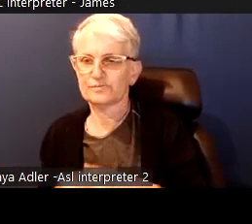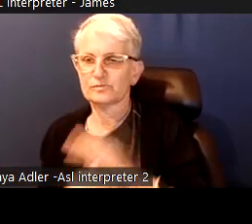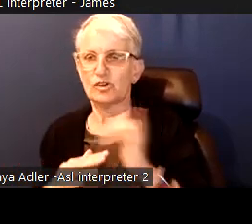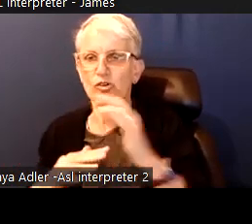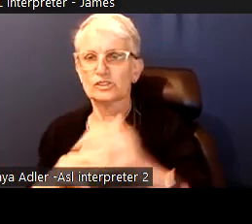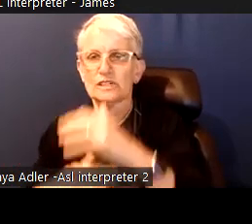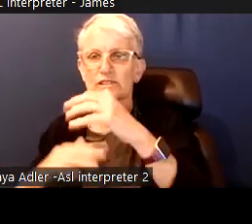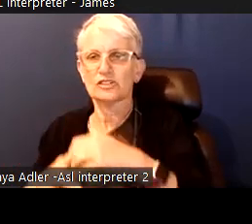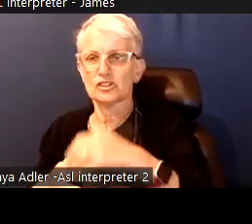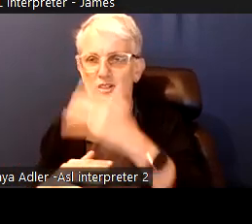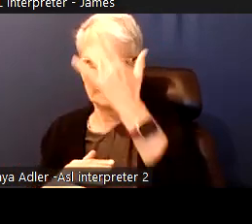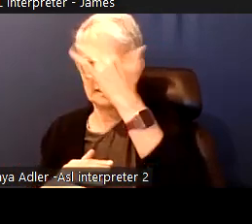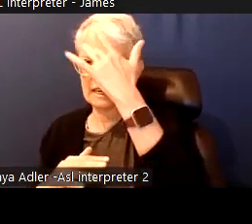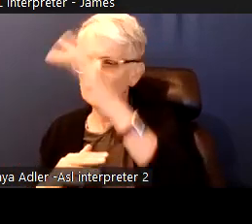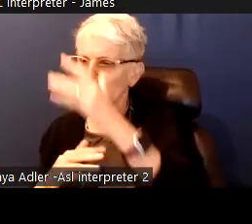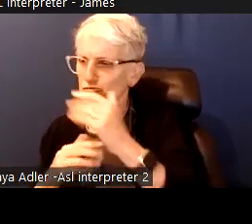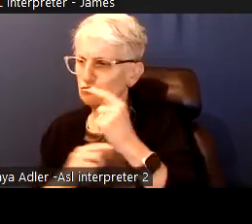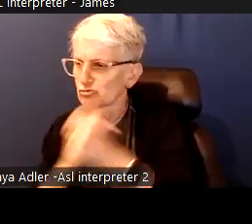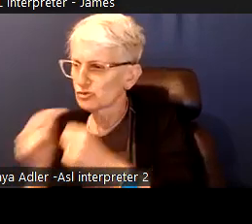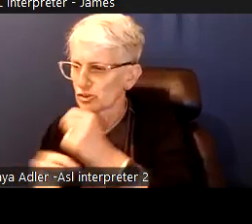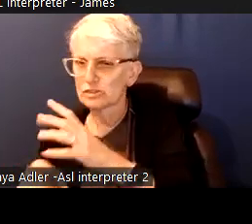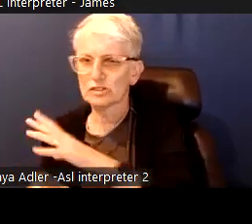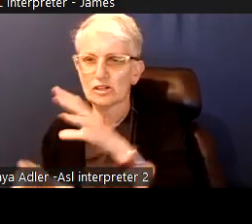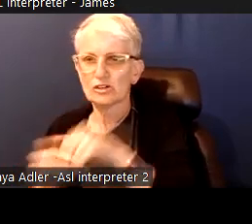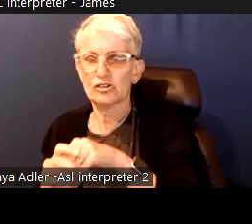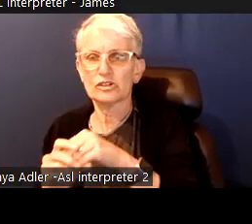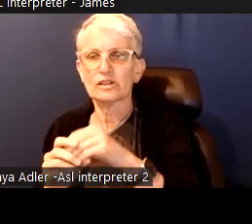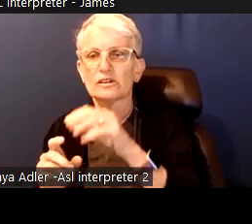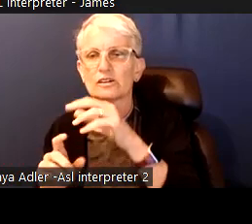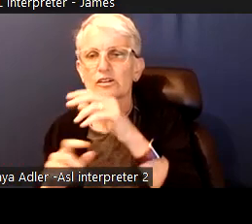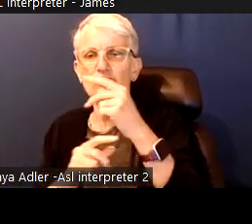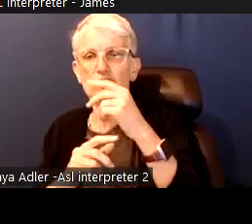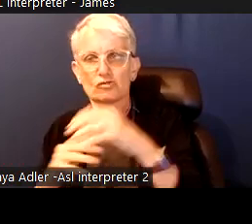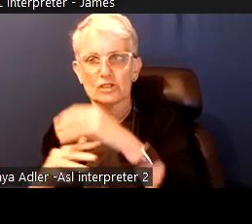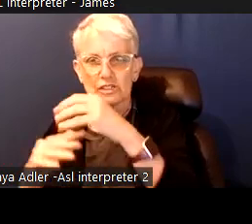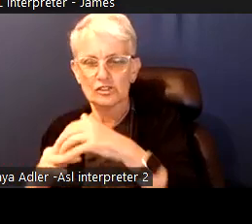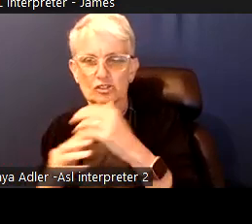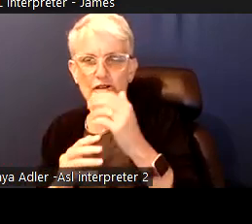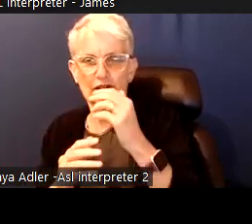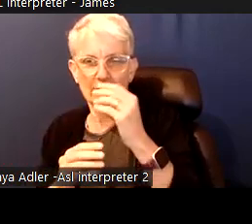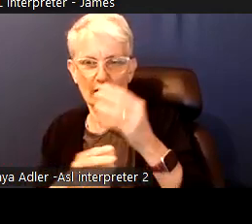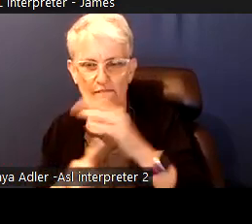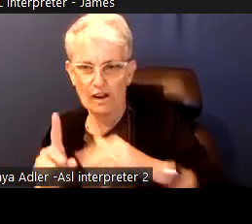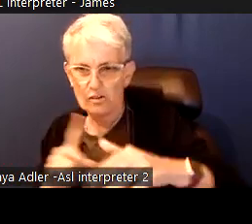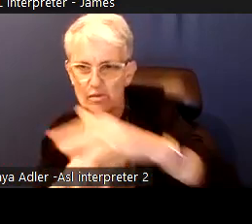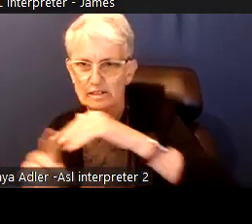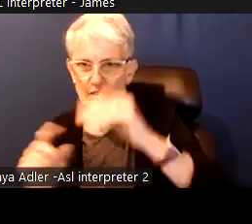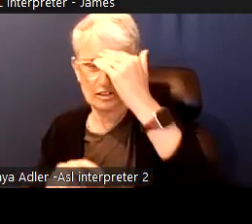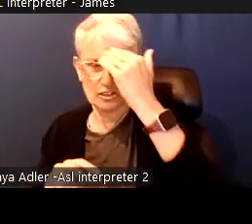Will something truly be implemented and if yes, when? Is it intended to be funded?